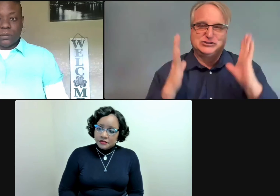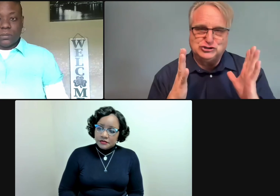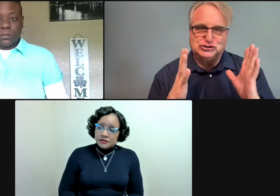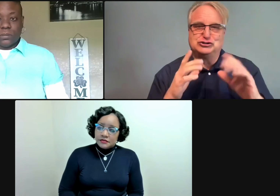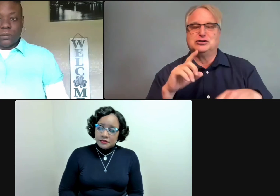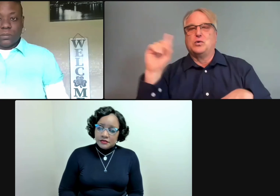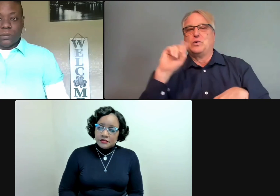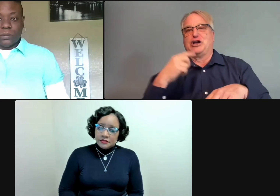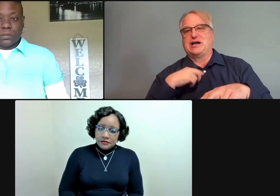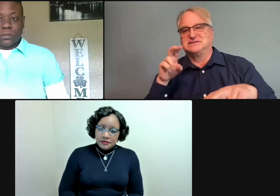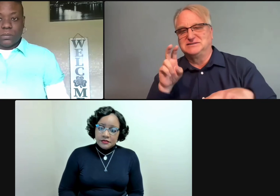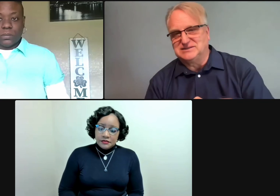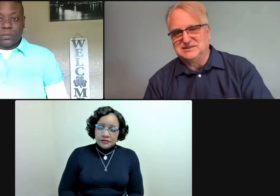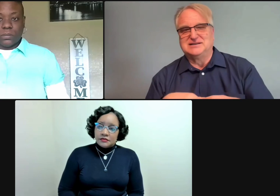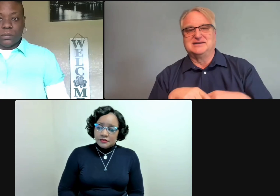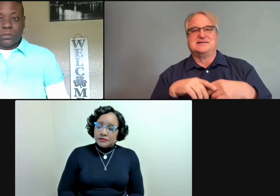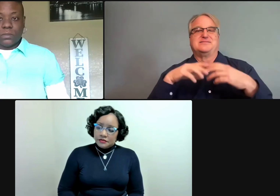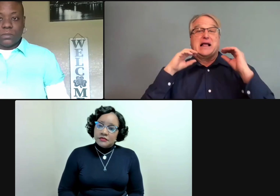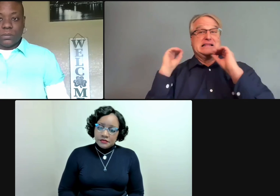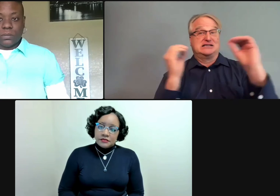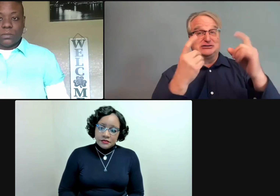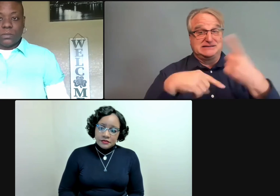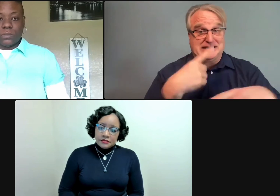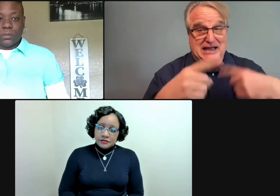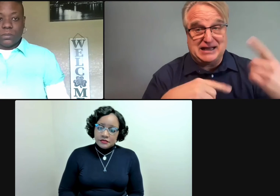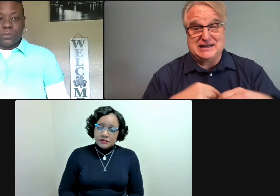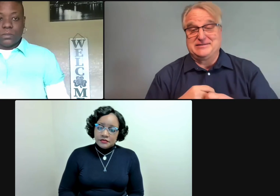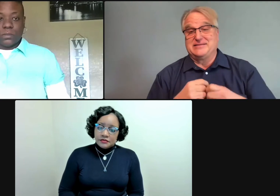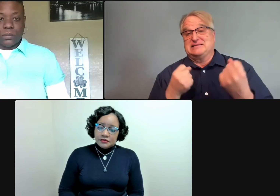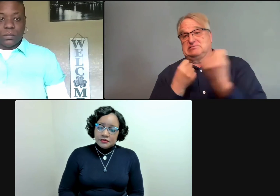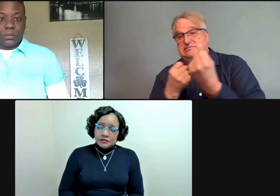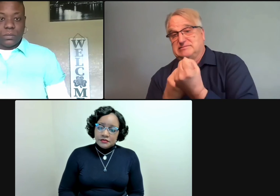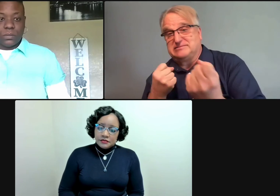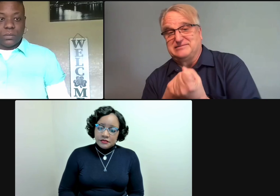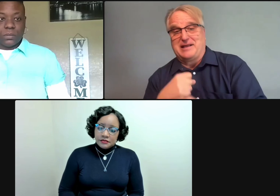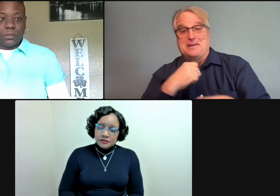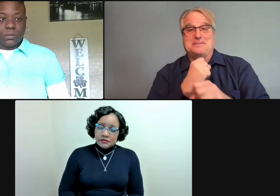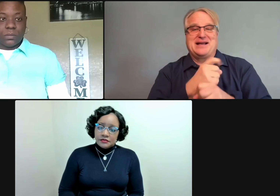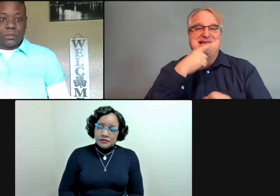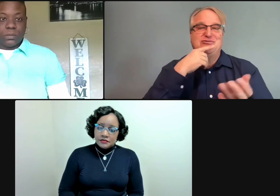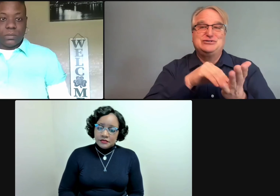It has to do with the logistics of how the room is set up, not just what the interpreter does,